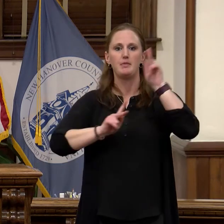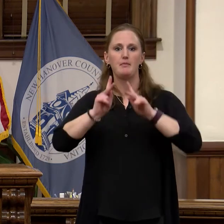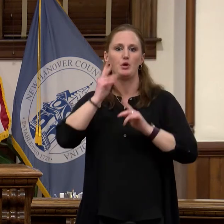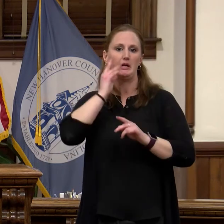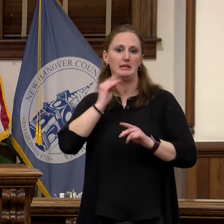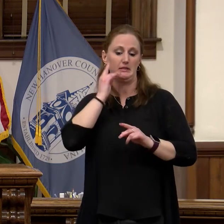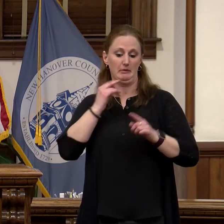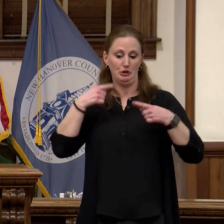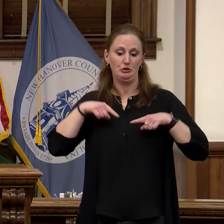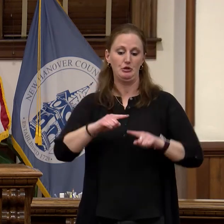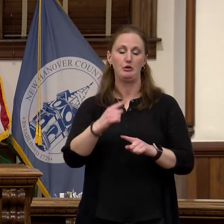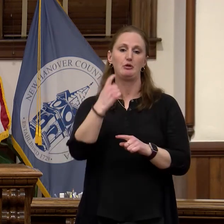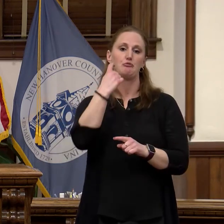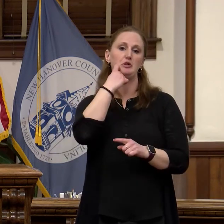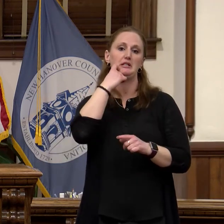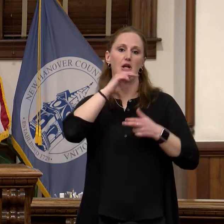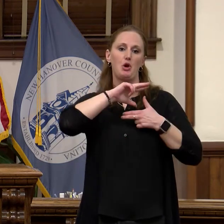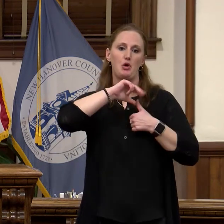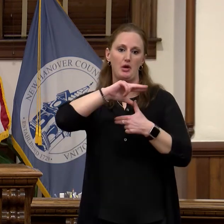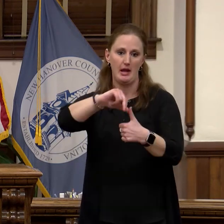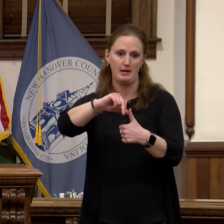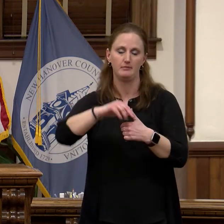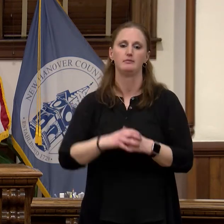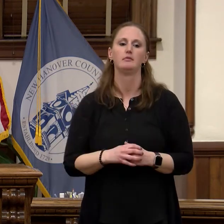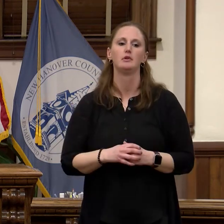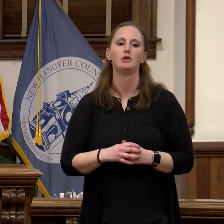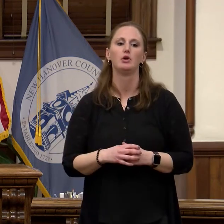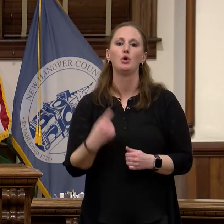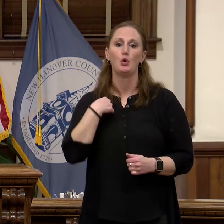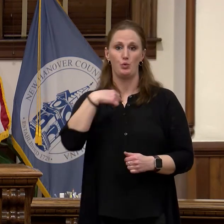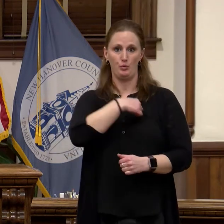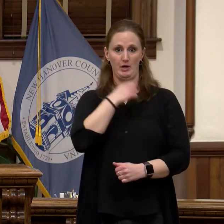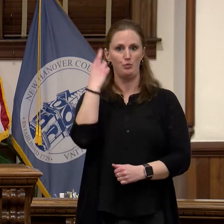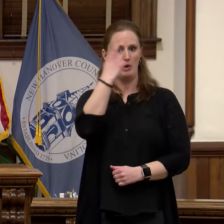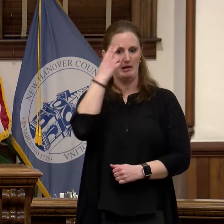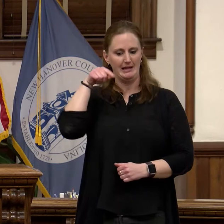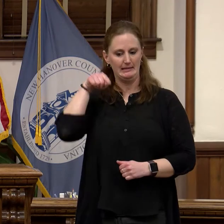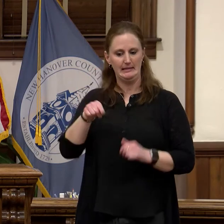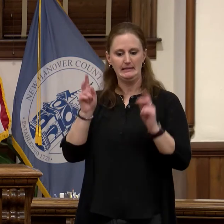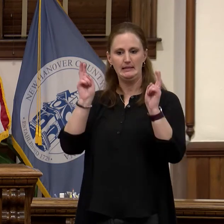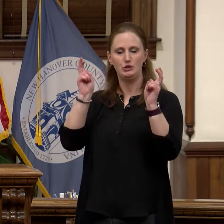recent hurricanes. We know this is an important issue and we are committed to